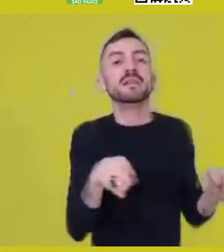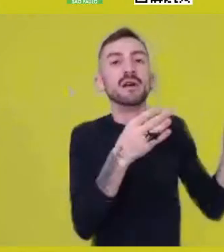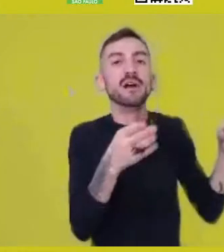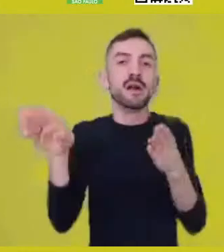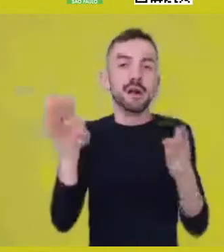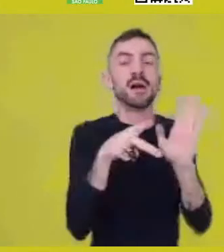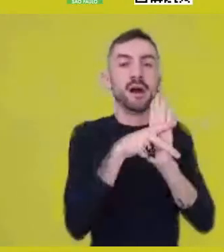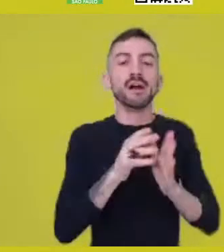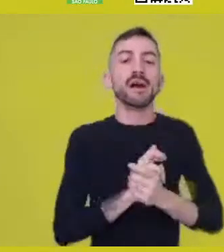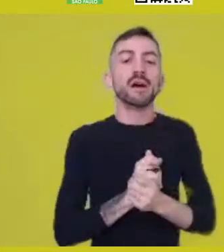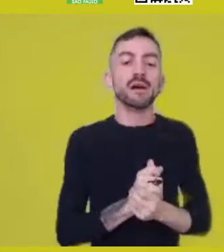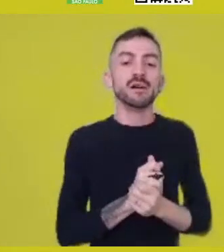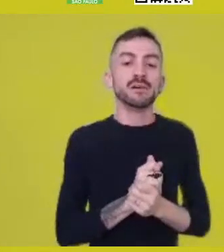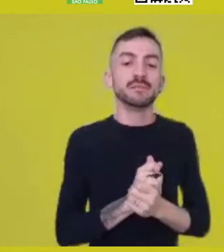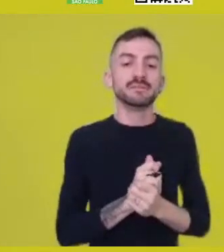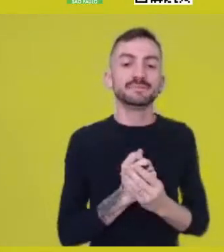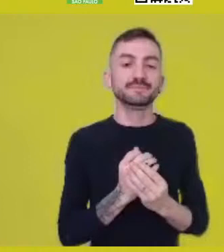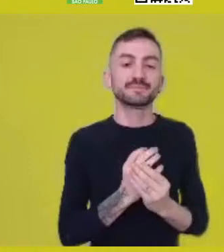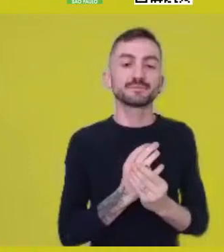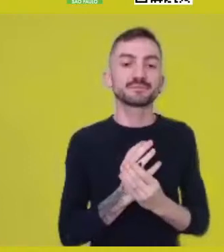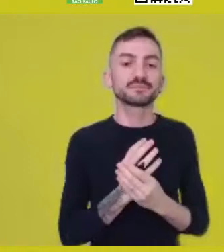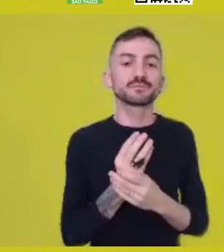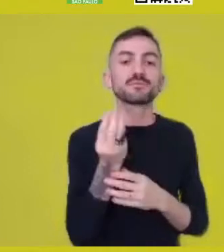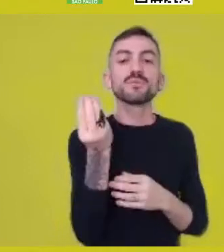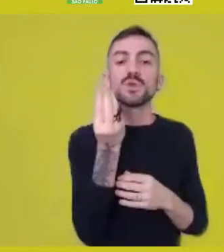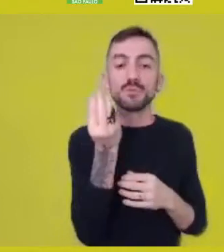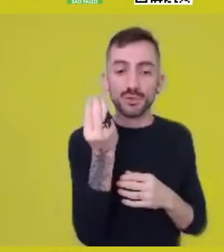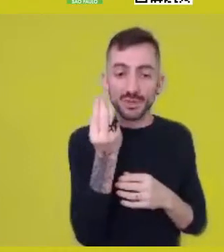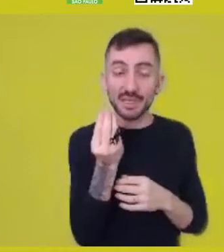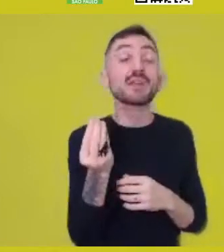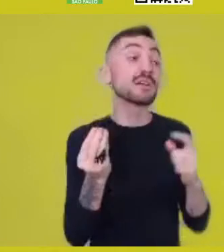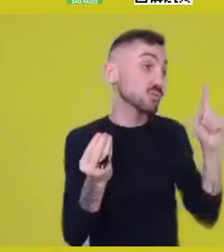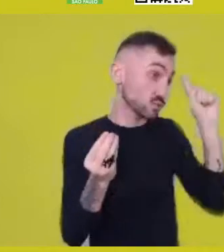Exactly interlacing what we know with what we don’t know.